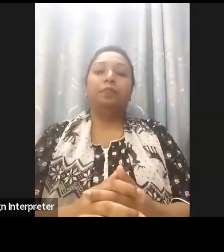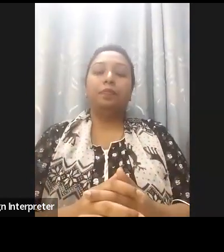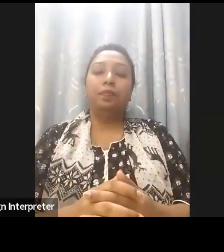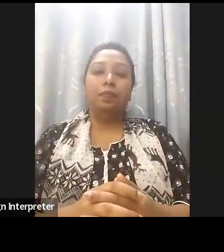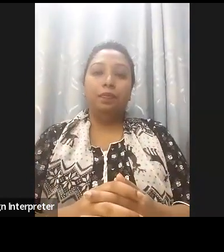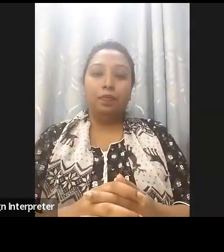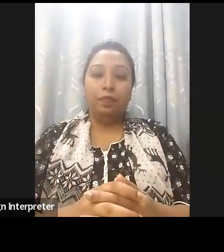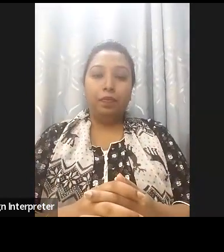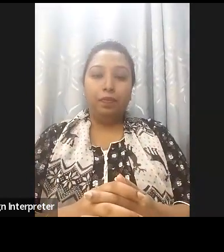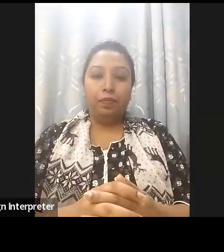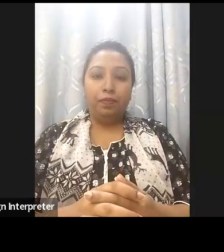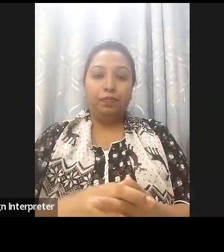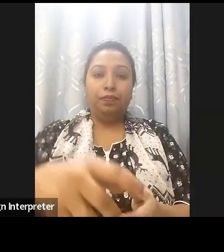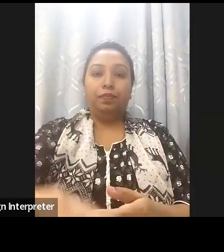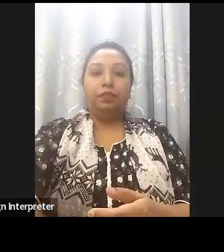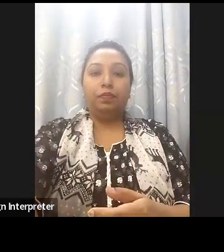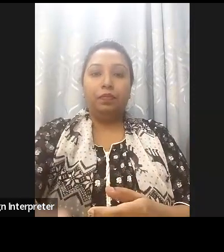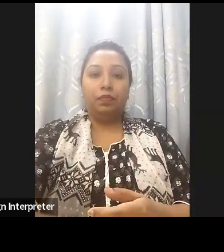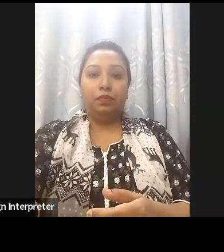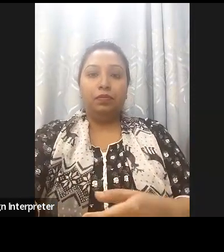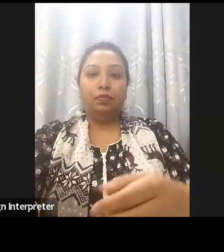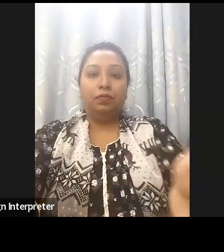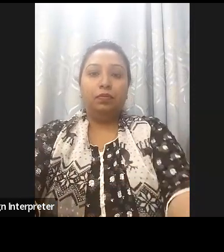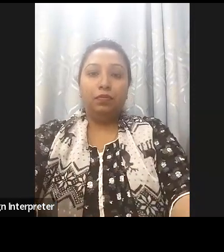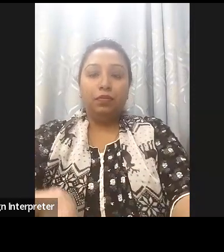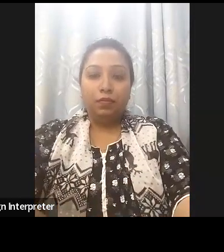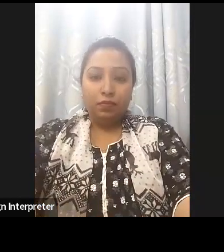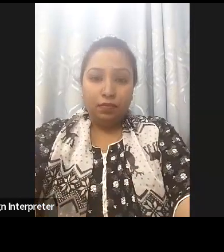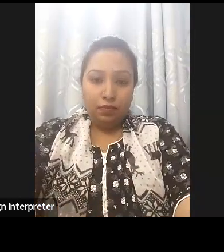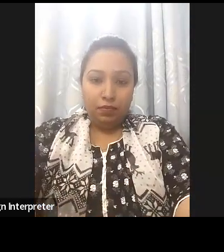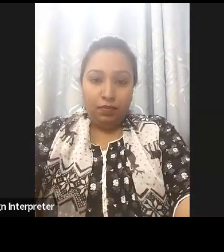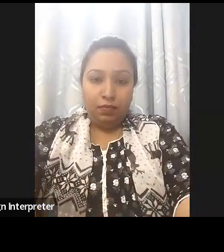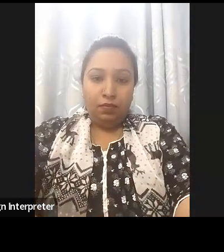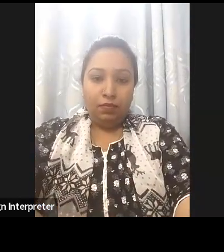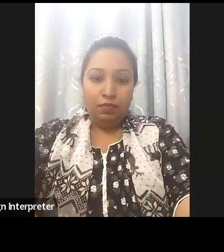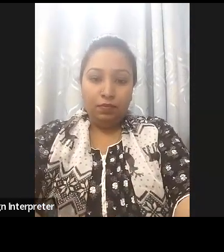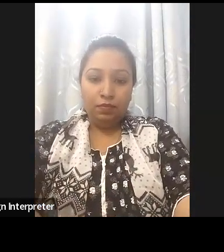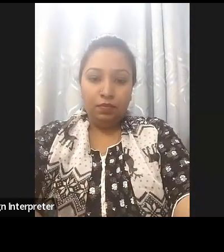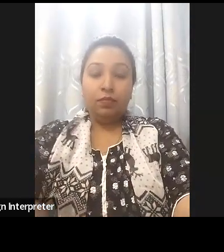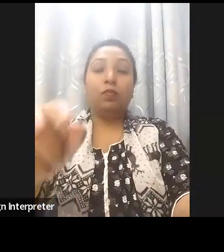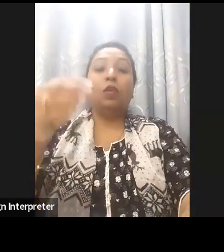To ensure digital inclusions and rights to promote rights of persons with disabilities in the digital